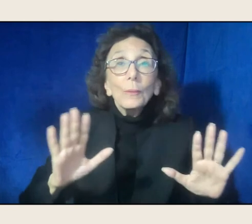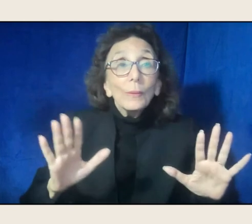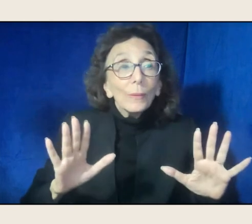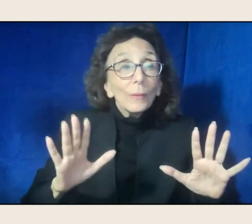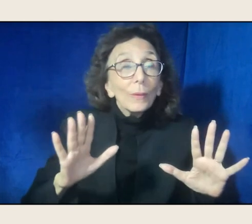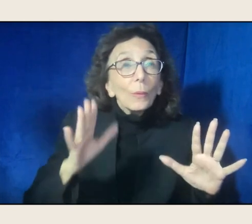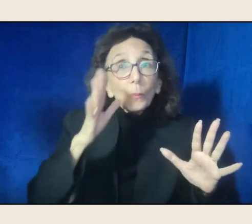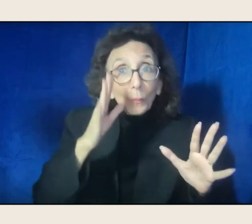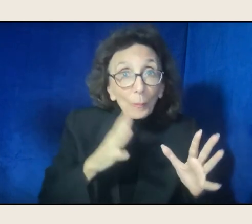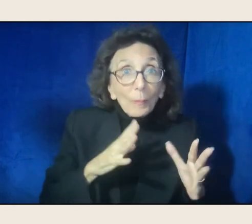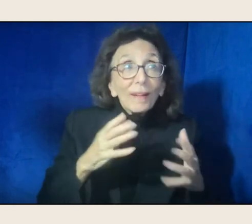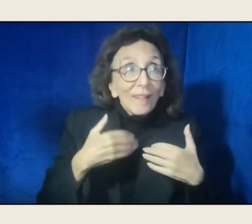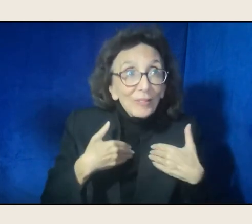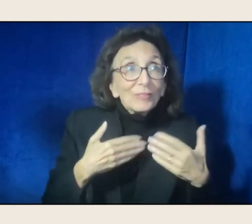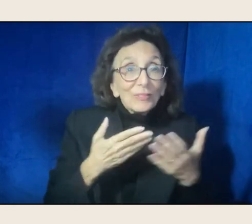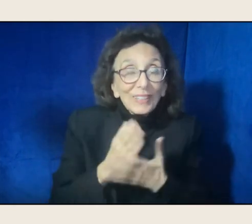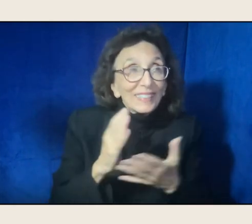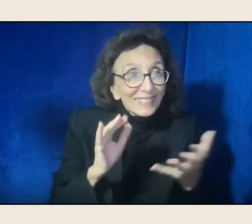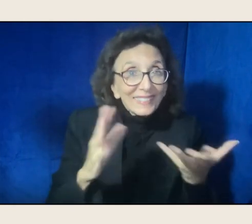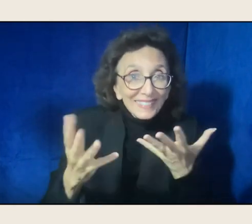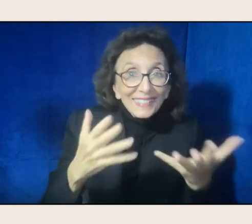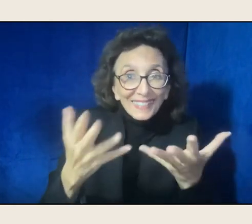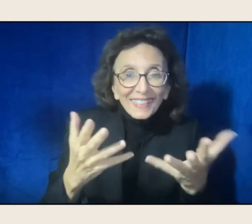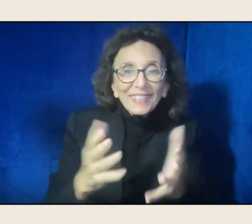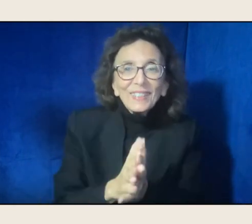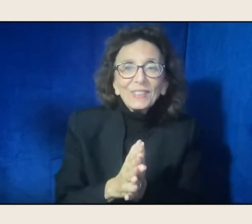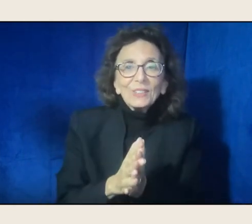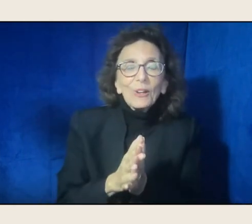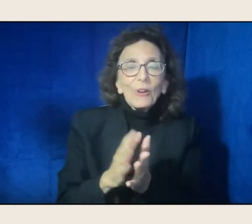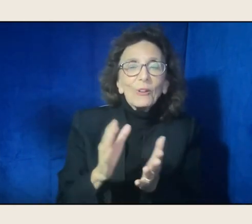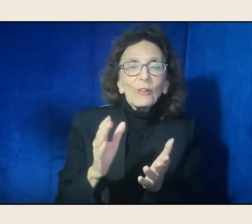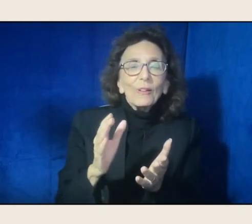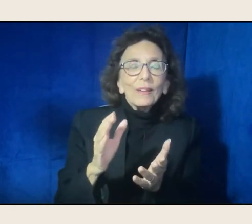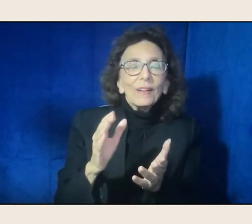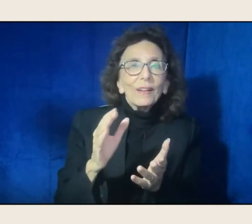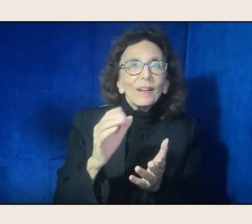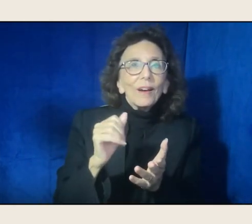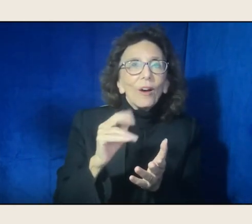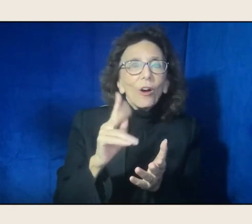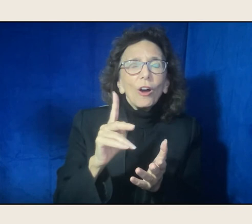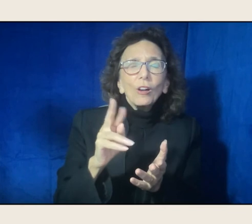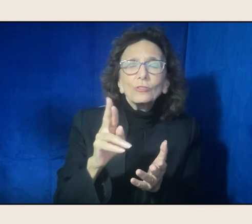Yeah. So she makes, yeah. So her bravery, too. That's what really struck me,